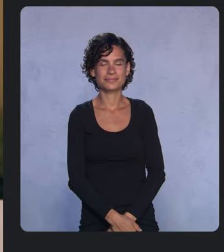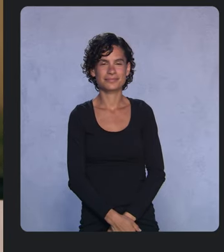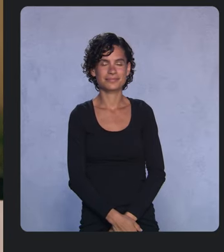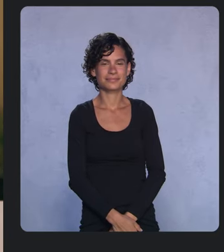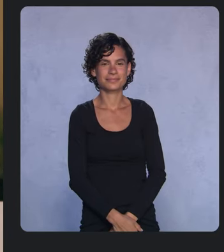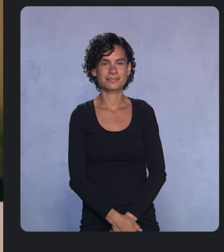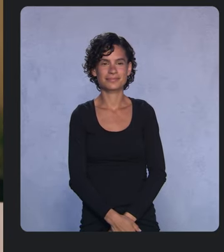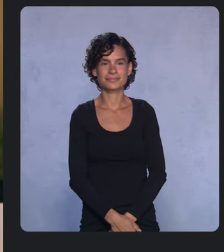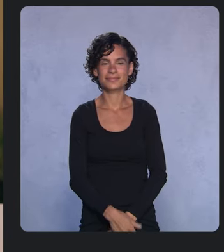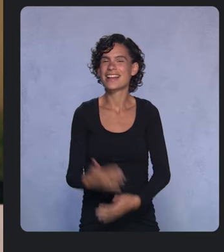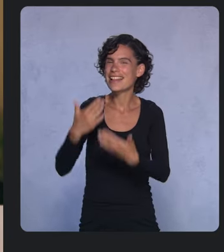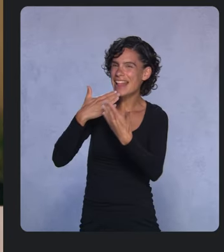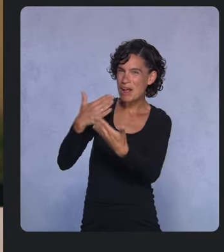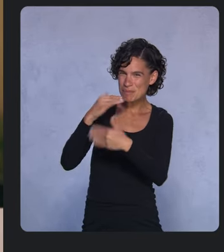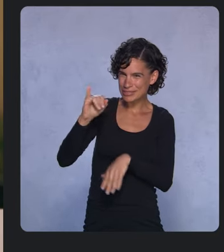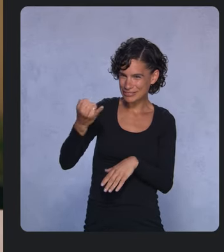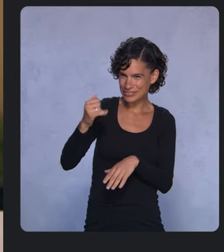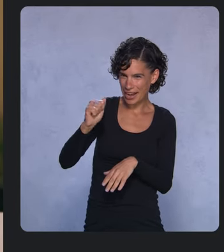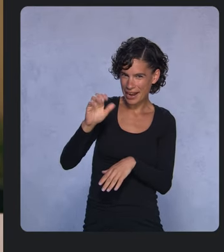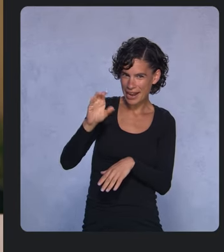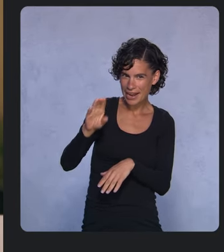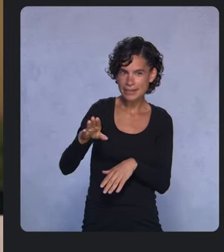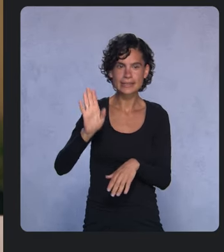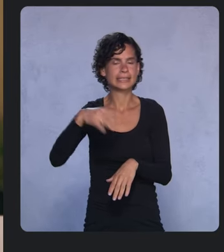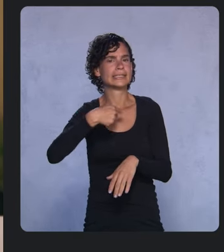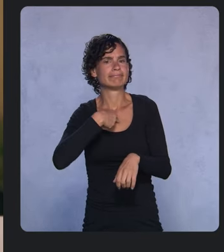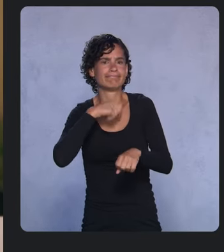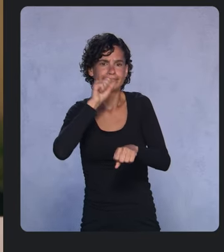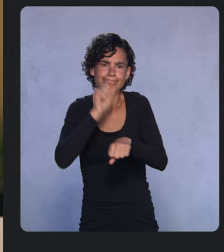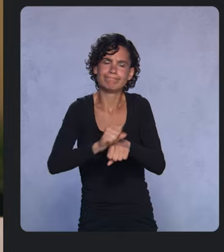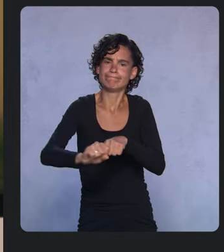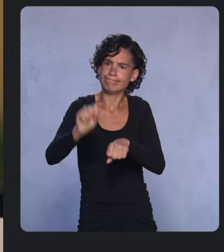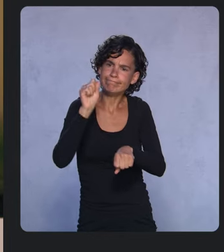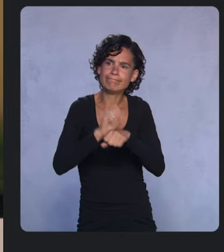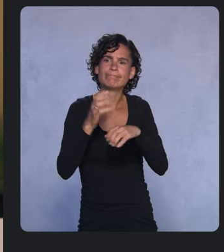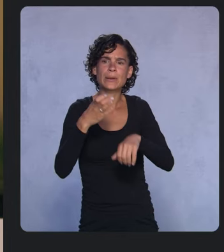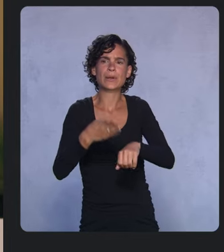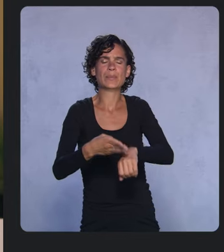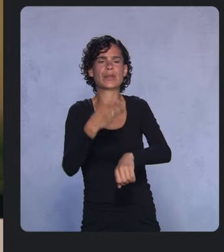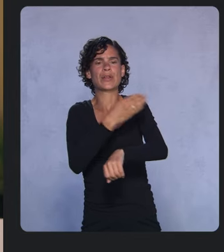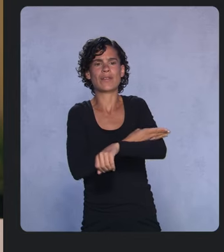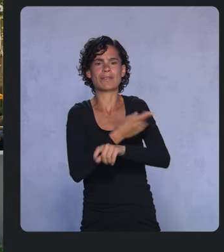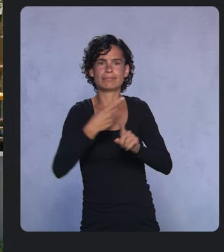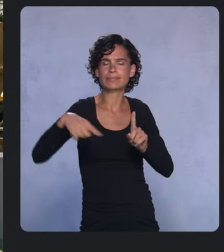Thanks, Jacob. We’ve been hard at work improving the mobile developer experience, what we call Modern Android Development.